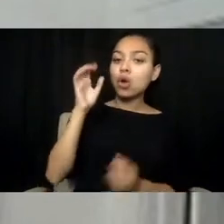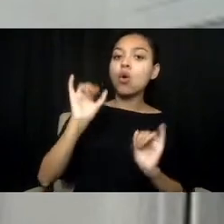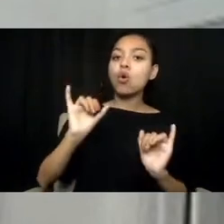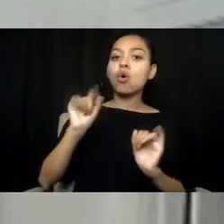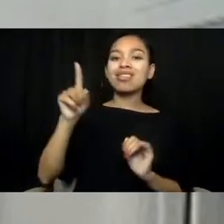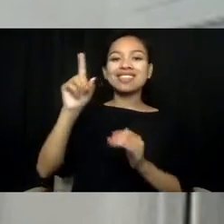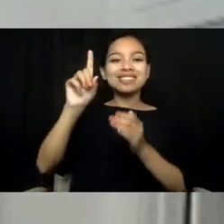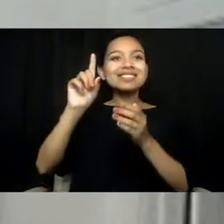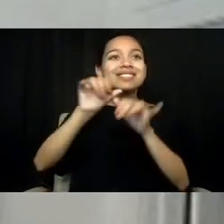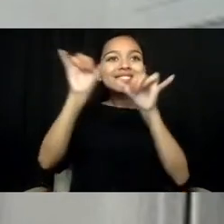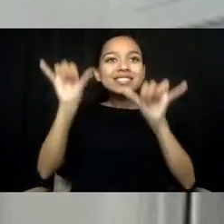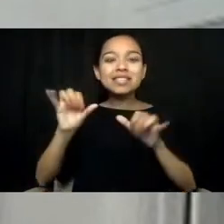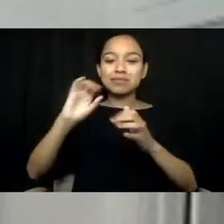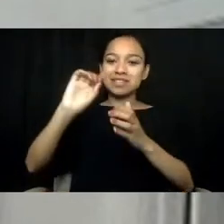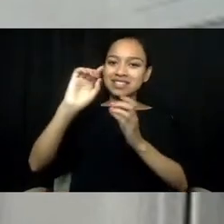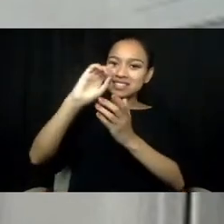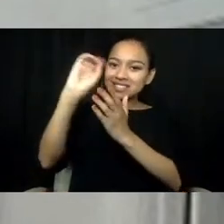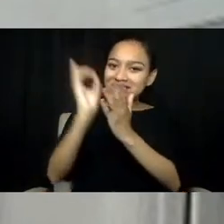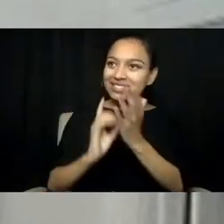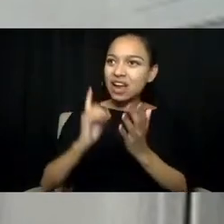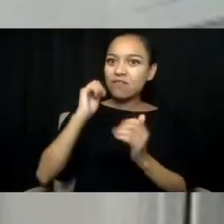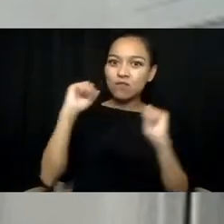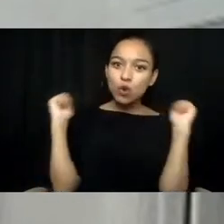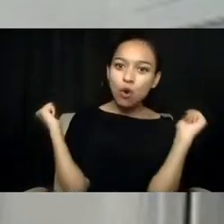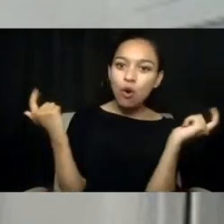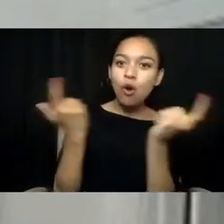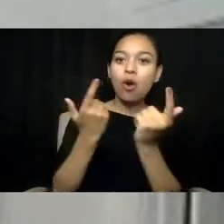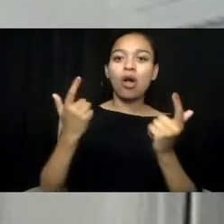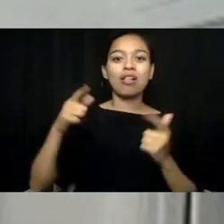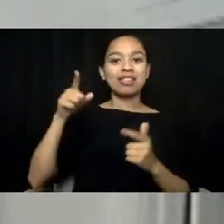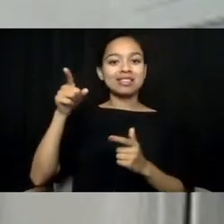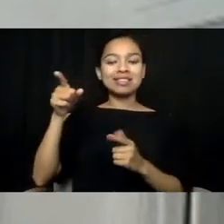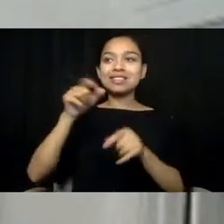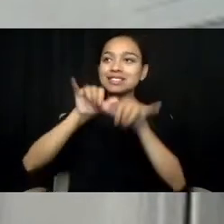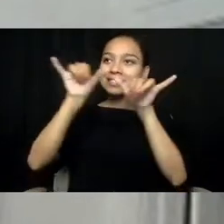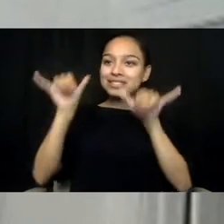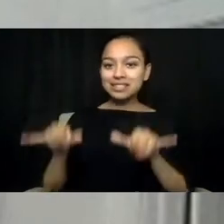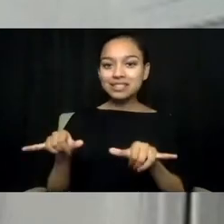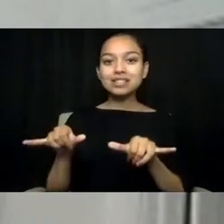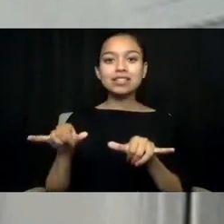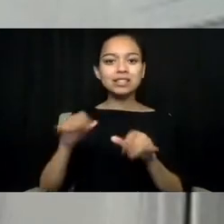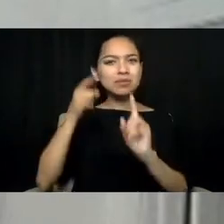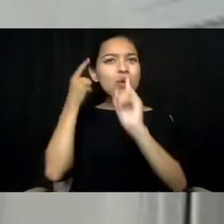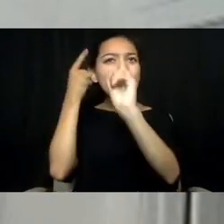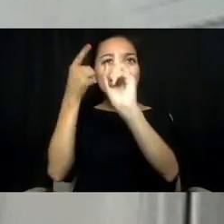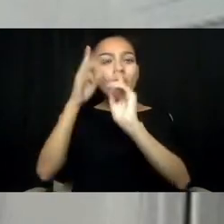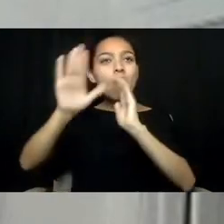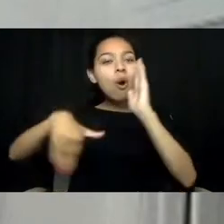That it is a system where the goal is that all Americans experiencing crisis